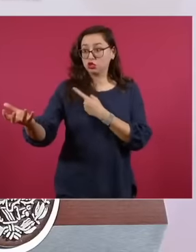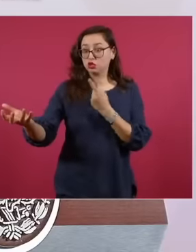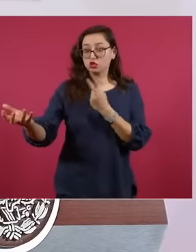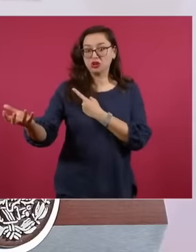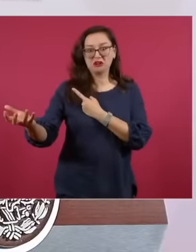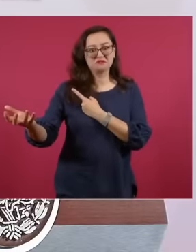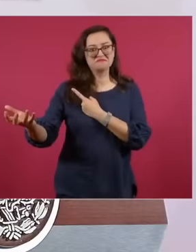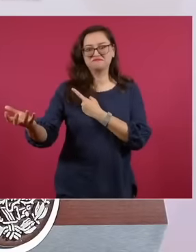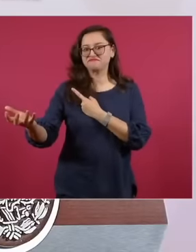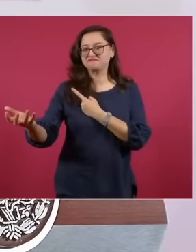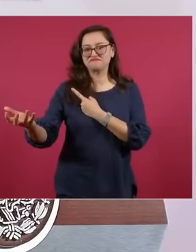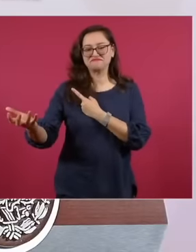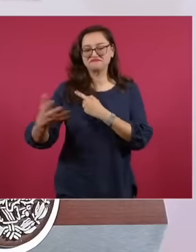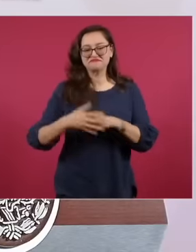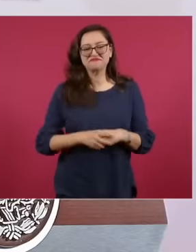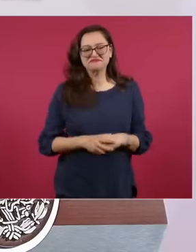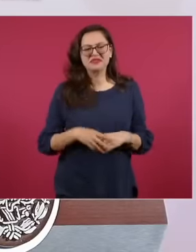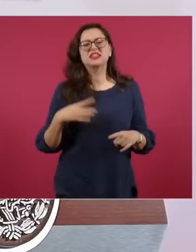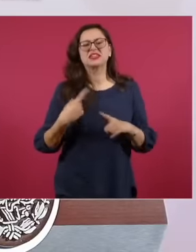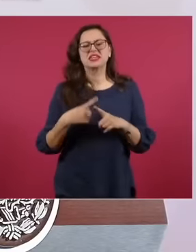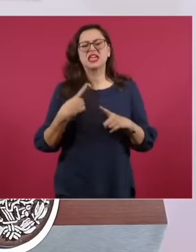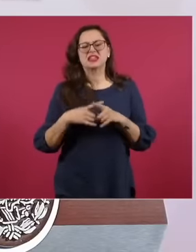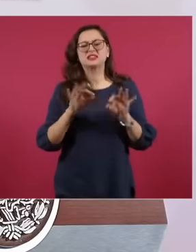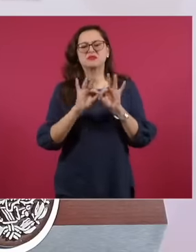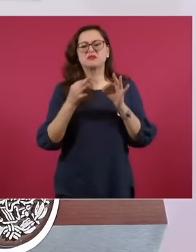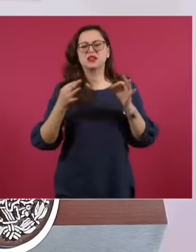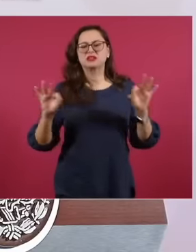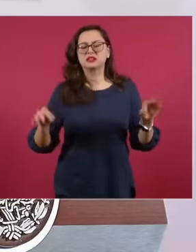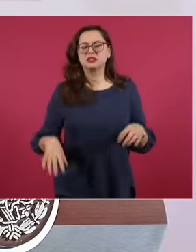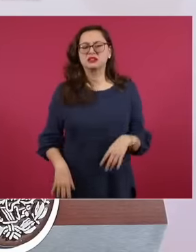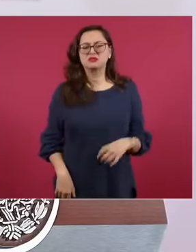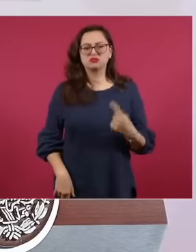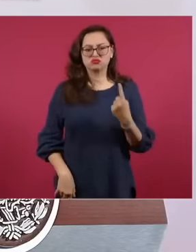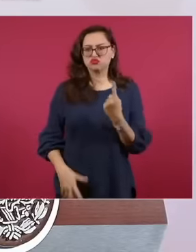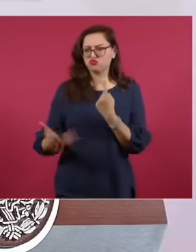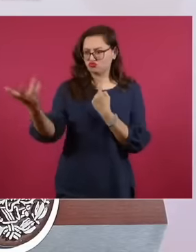nothing from